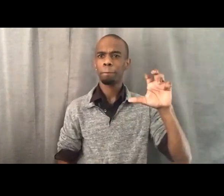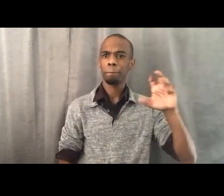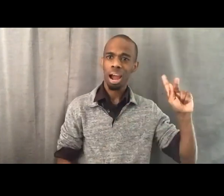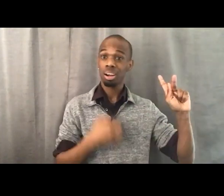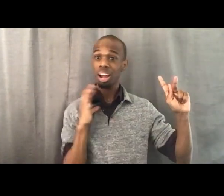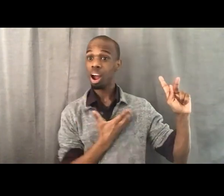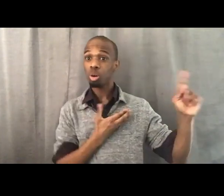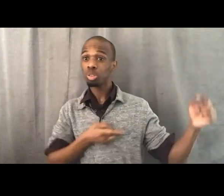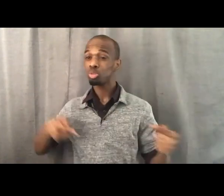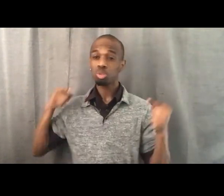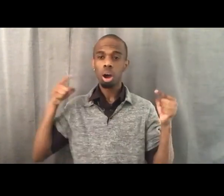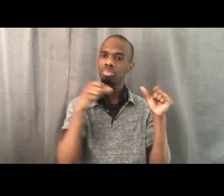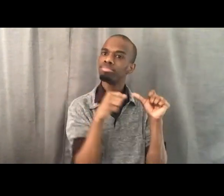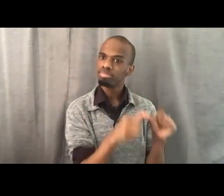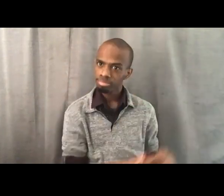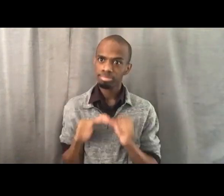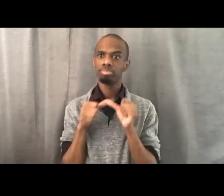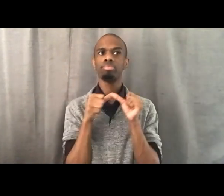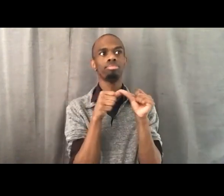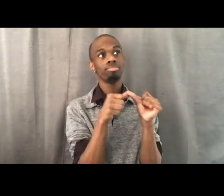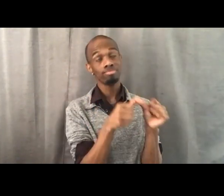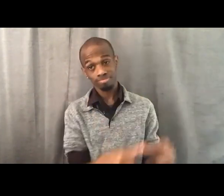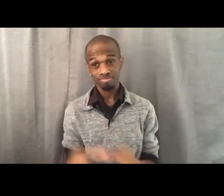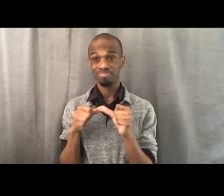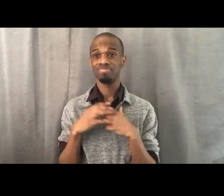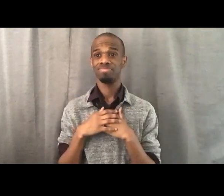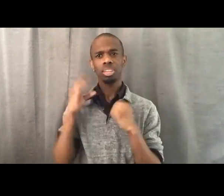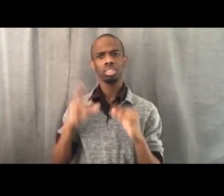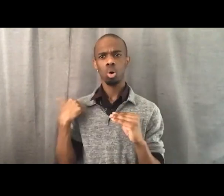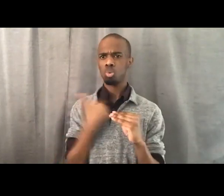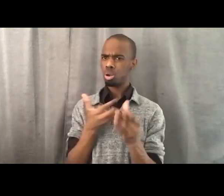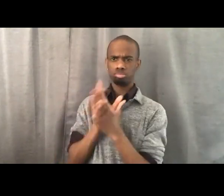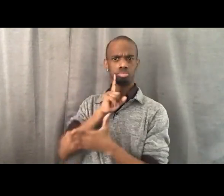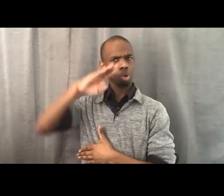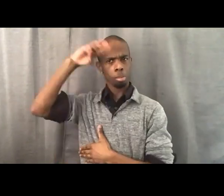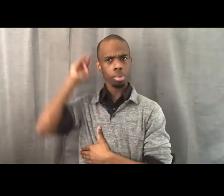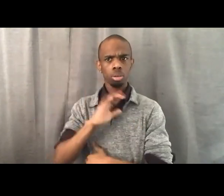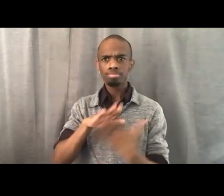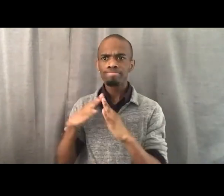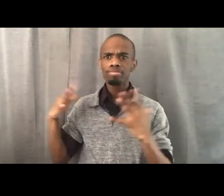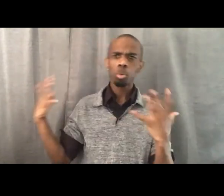And so when we say that we want Black communities to be empowered, that means making sure